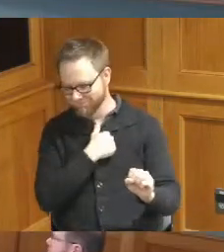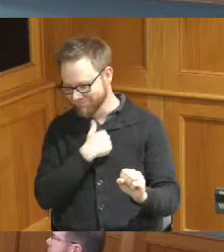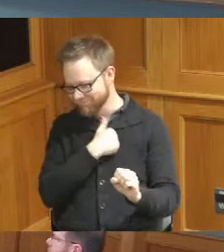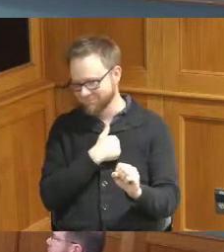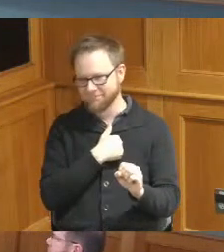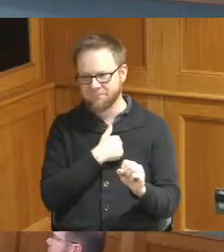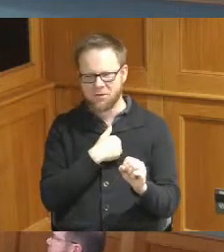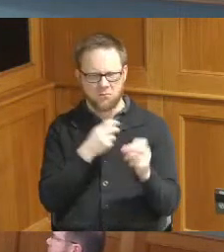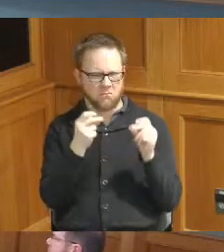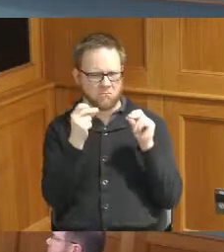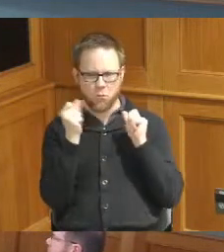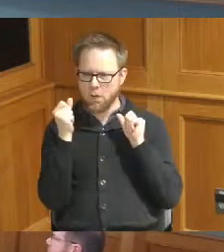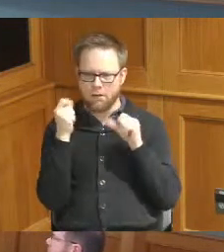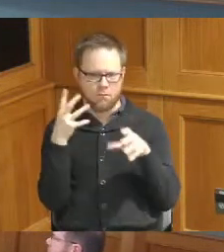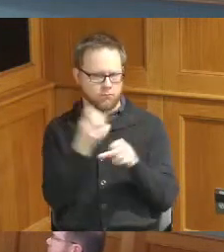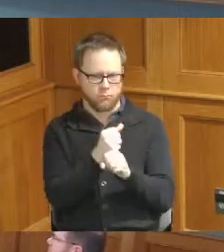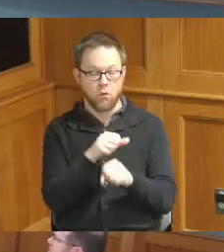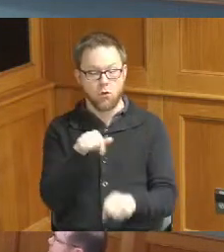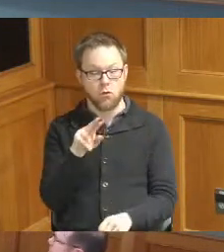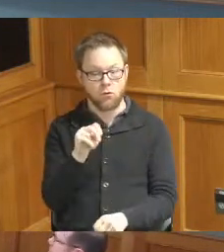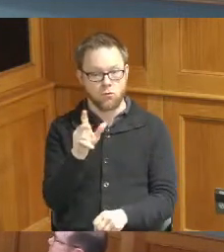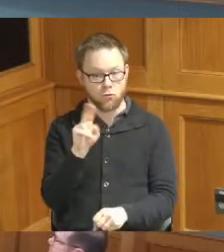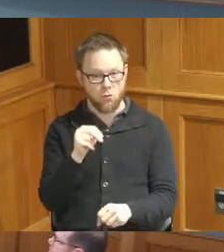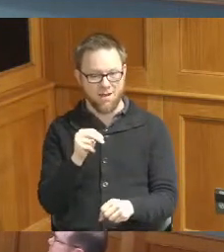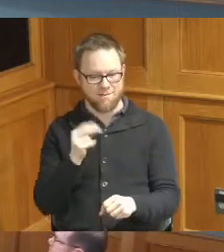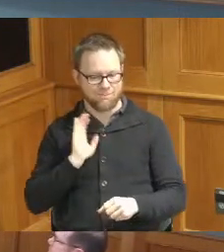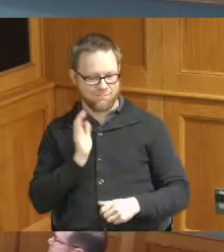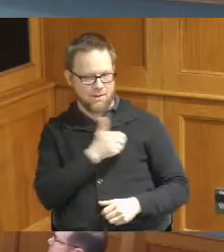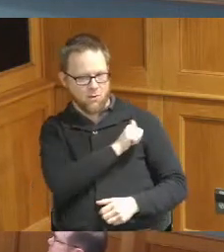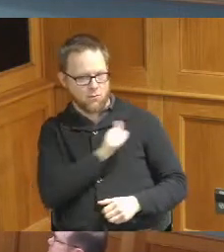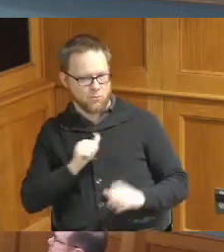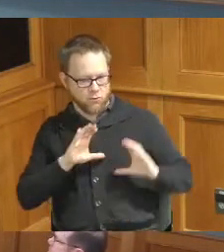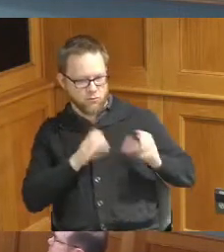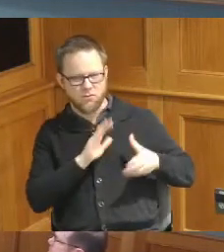just very quickly just Quentin on behalf of the entire Administration all the department heads